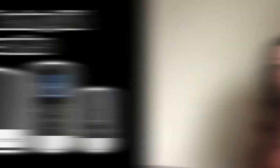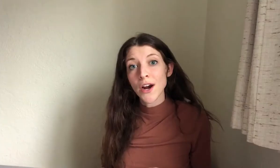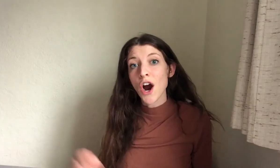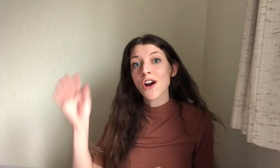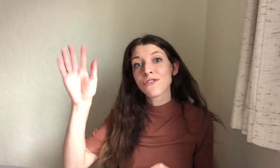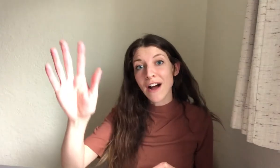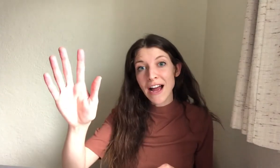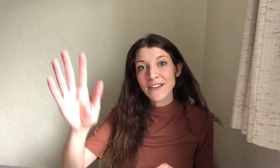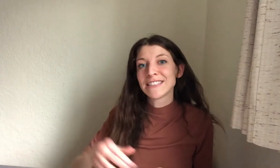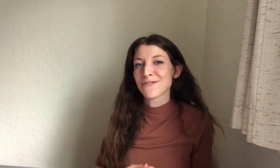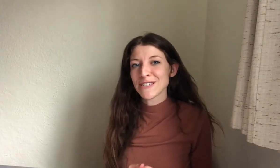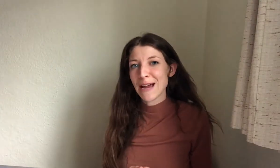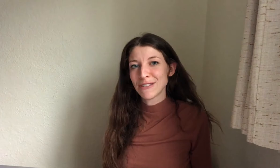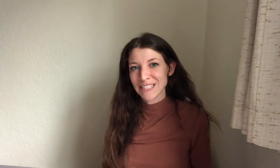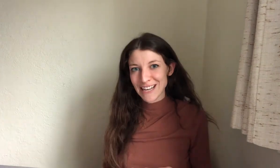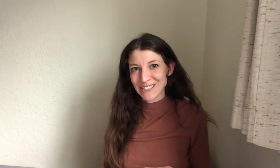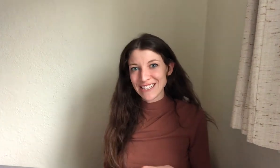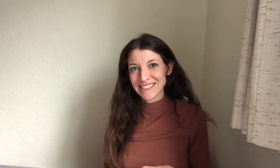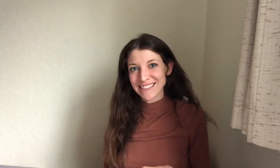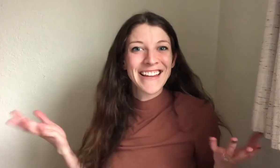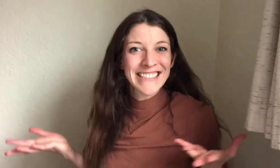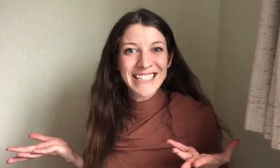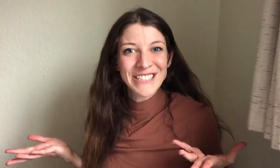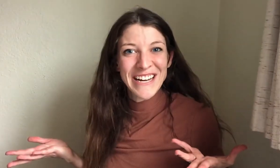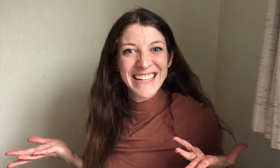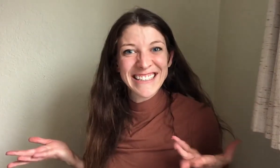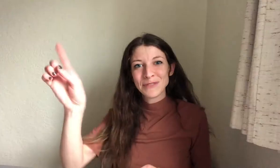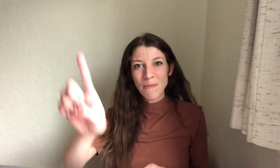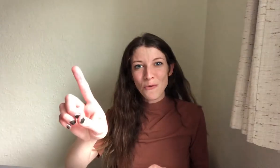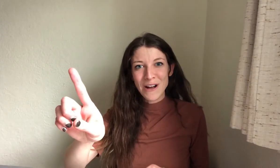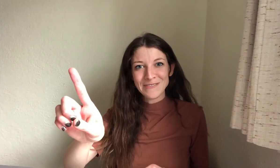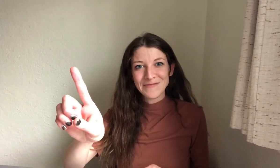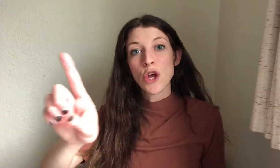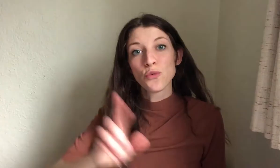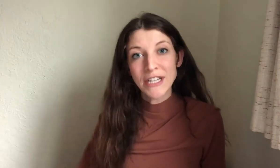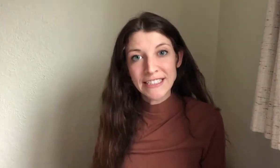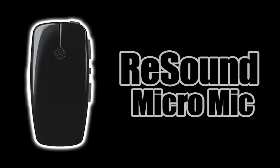There are five different types of accessories, let's get to it. Number one, the ReSound